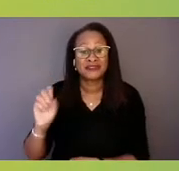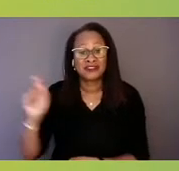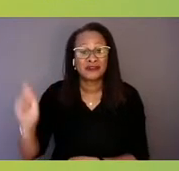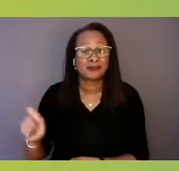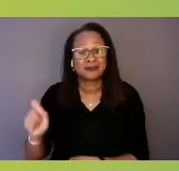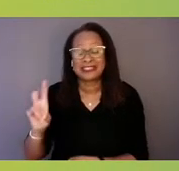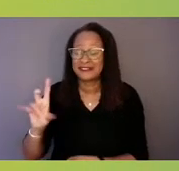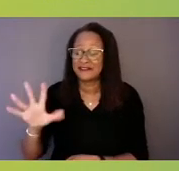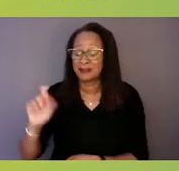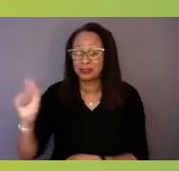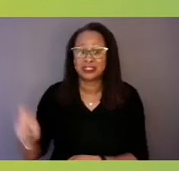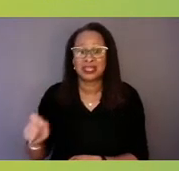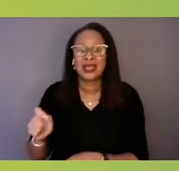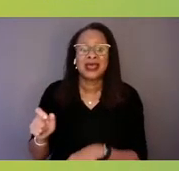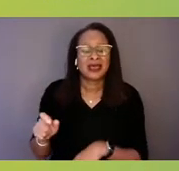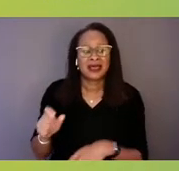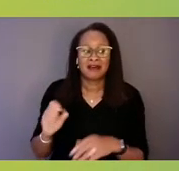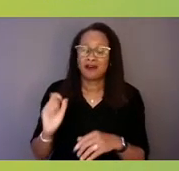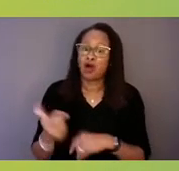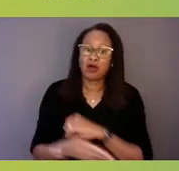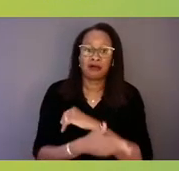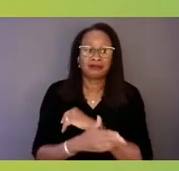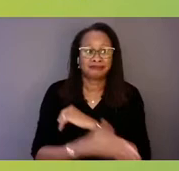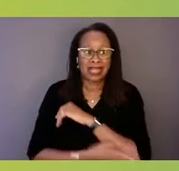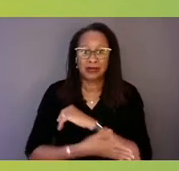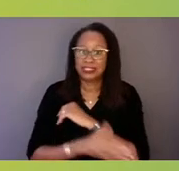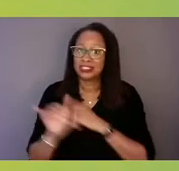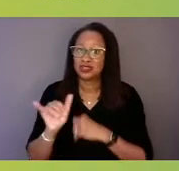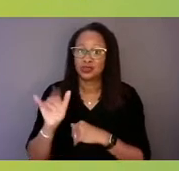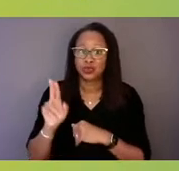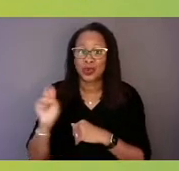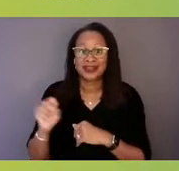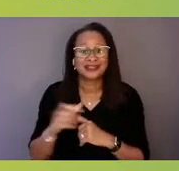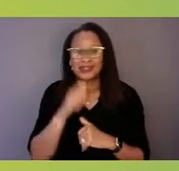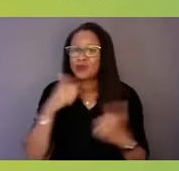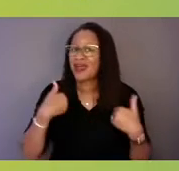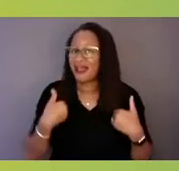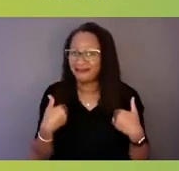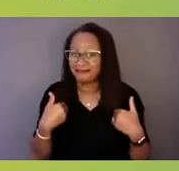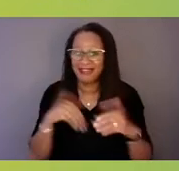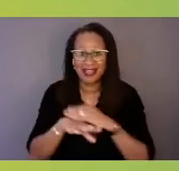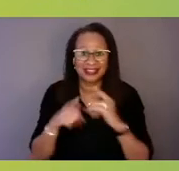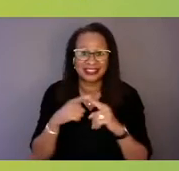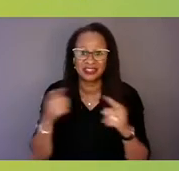That's why we work collaboratively with our teams, our psychologists, social workers, nurse practitioners, pediatricians,